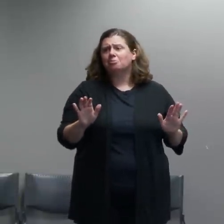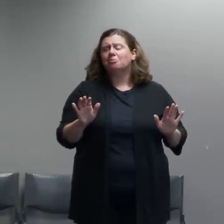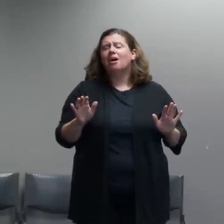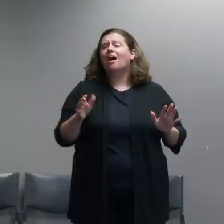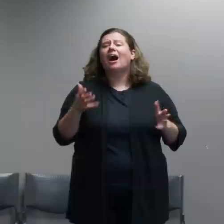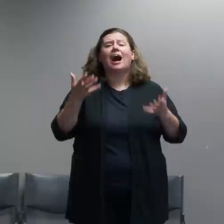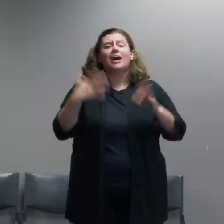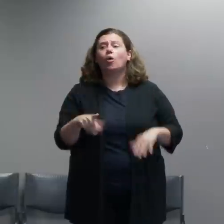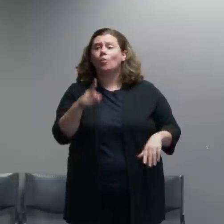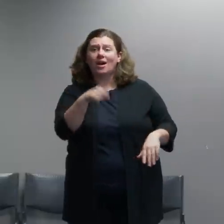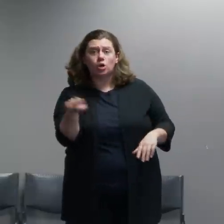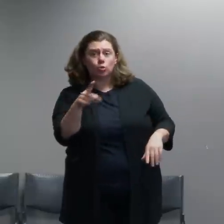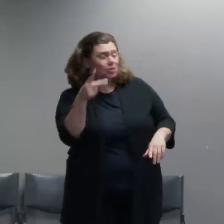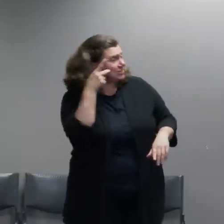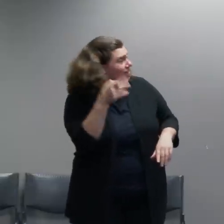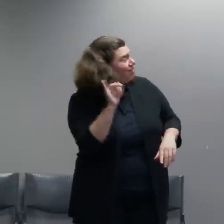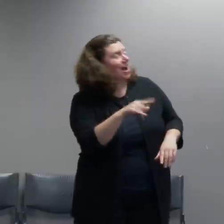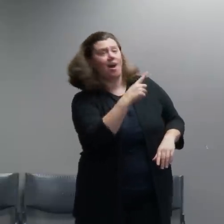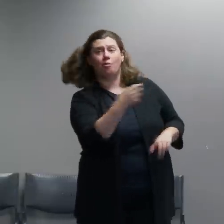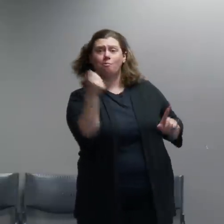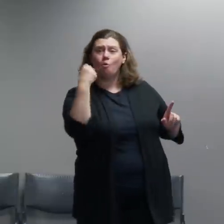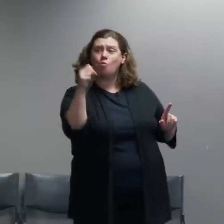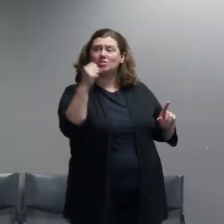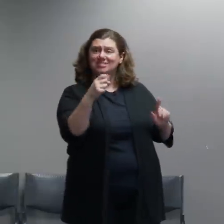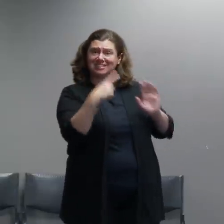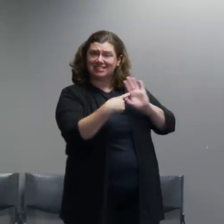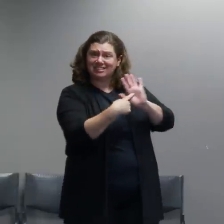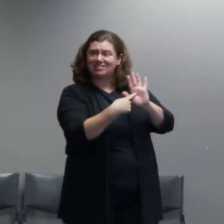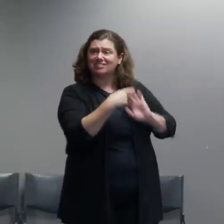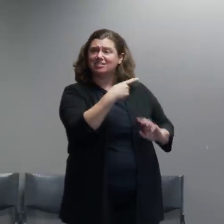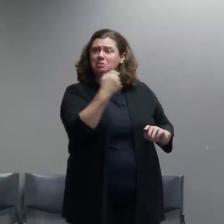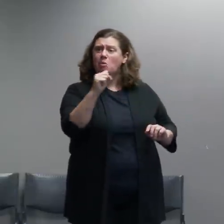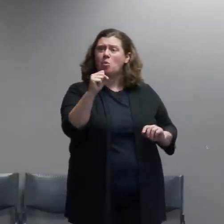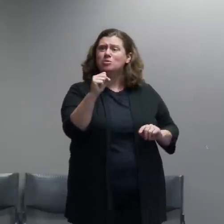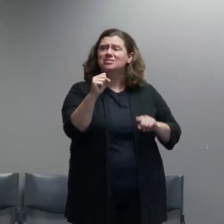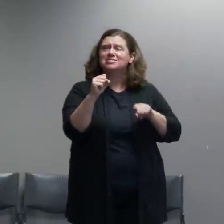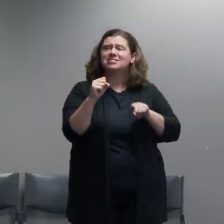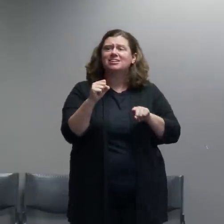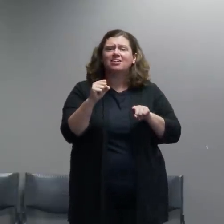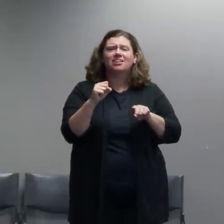protests because protests and this are two different things.